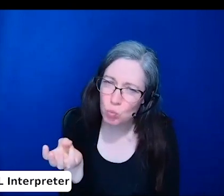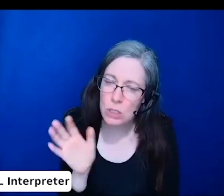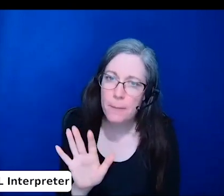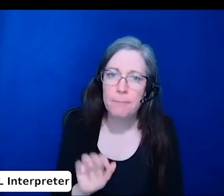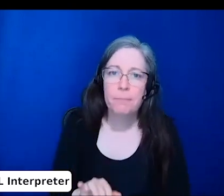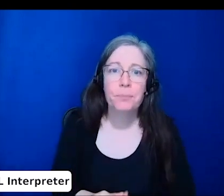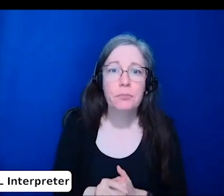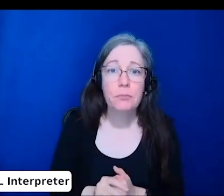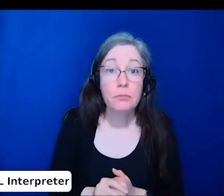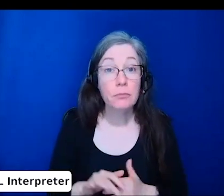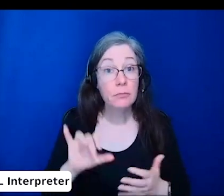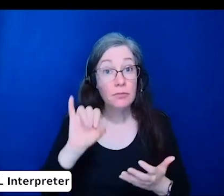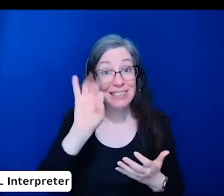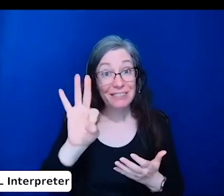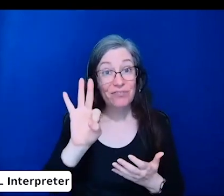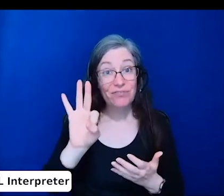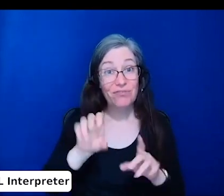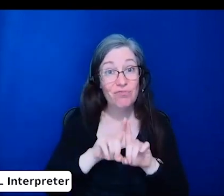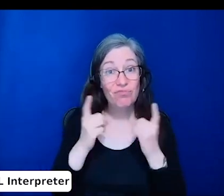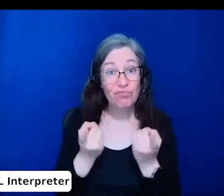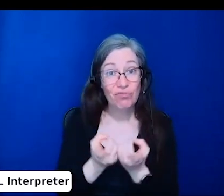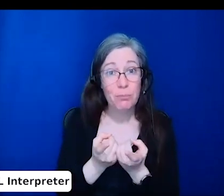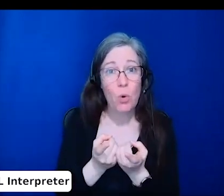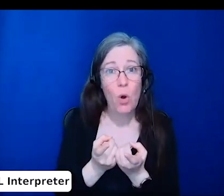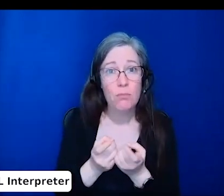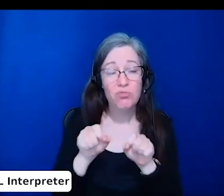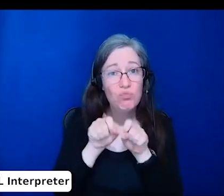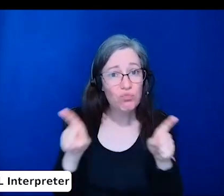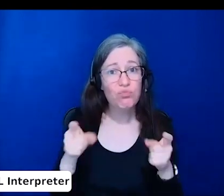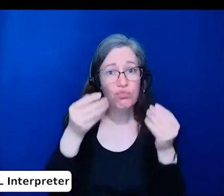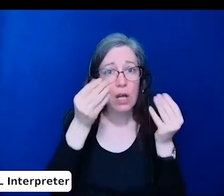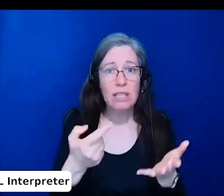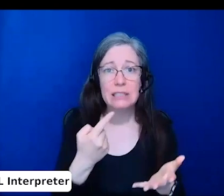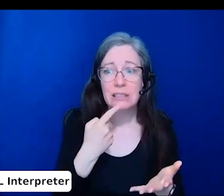If a department releases the information that says that these accommodations were granted,